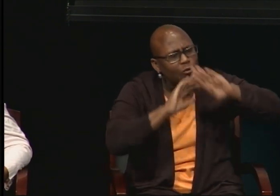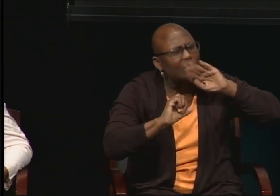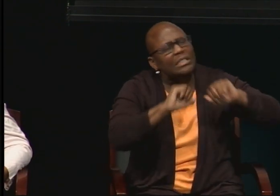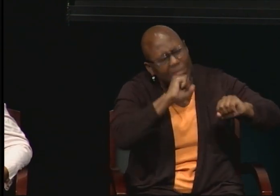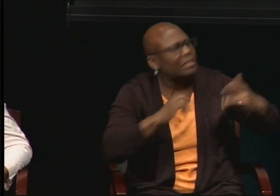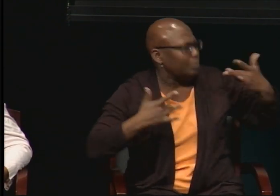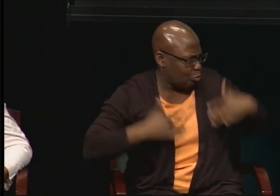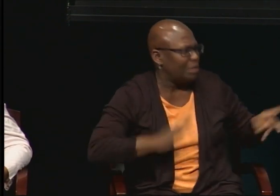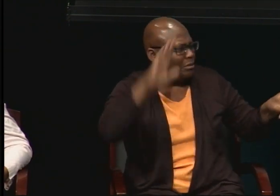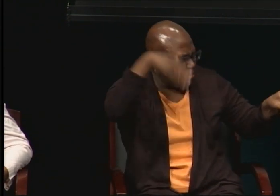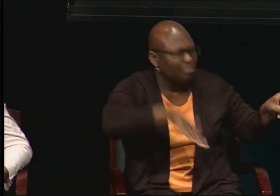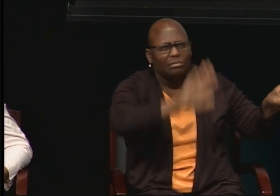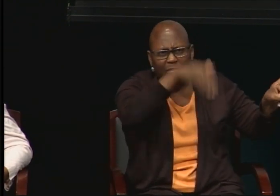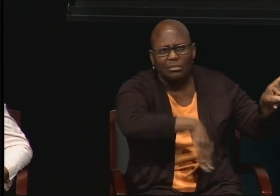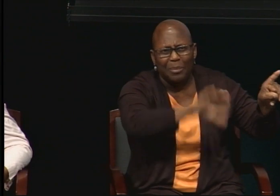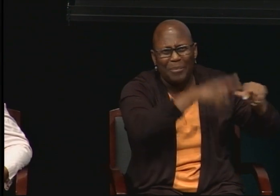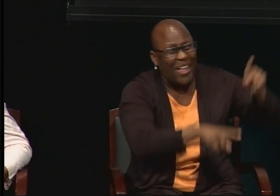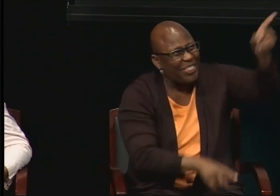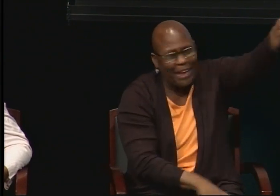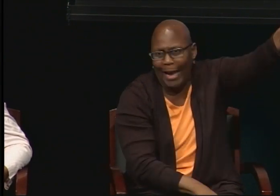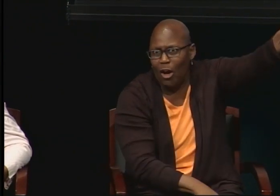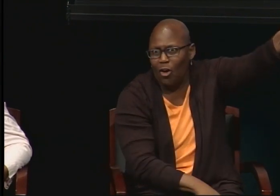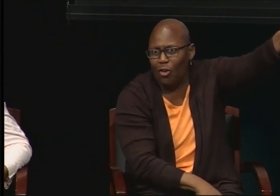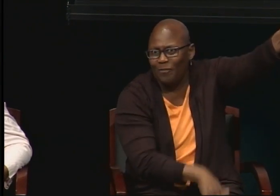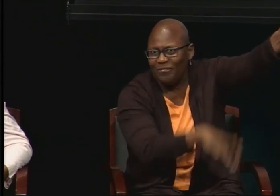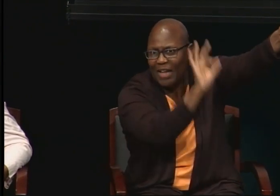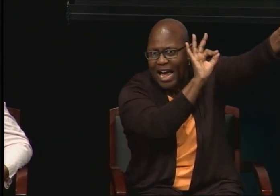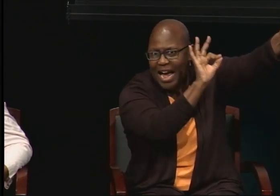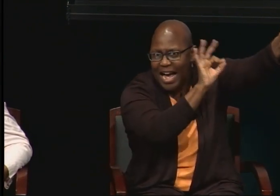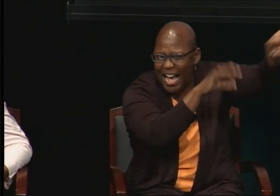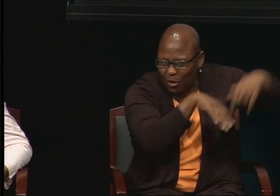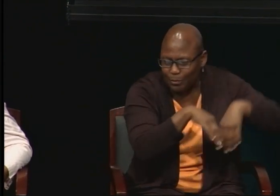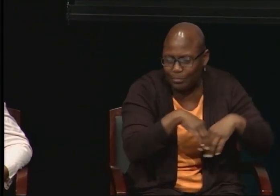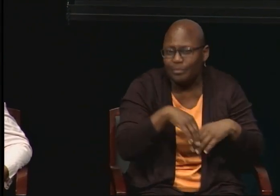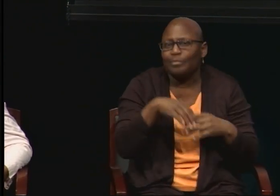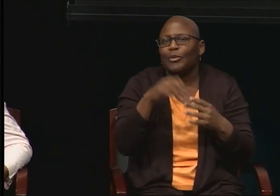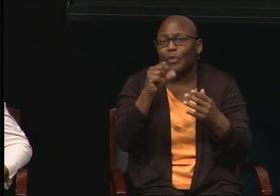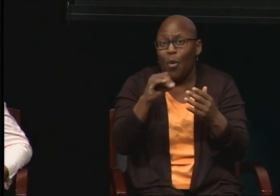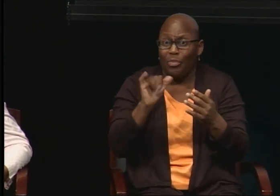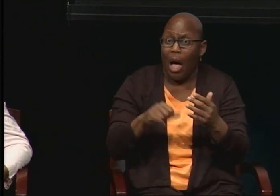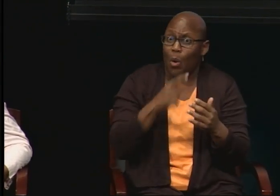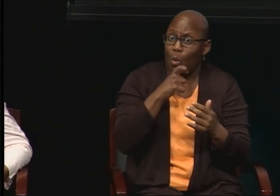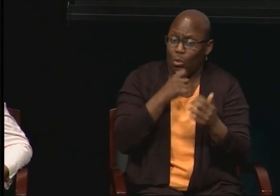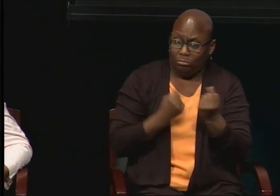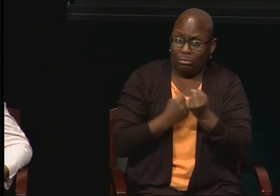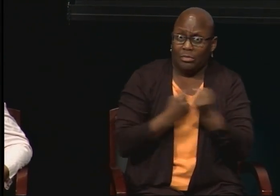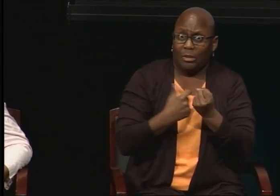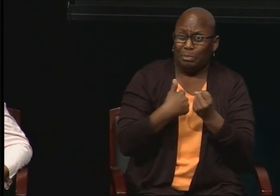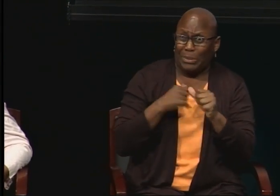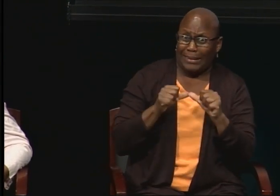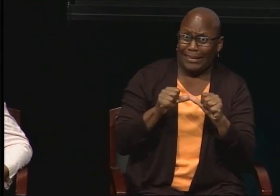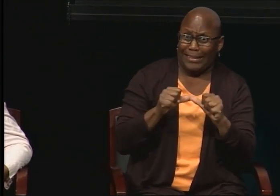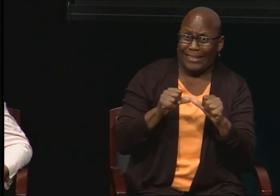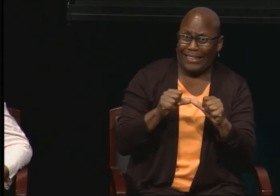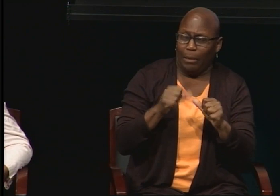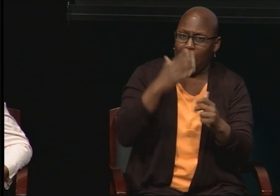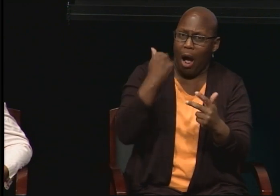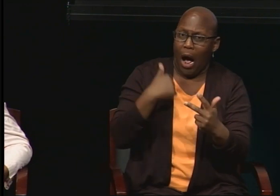And the person who has been very supportive in me